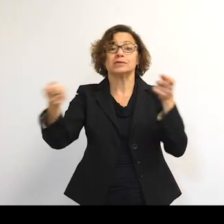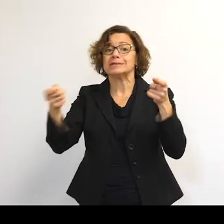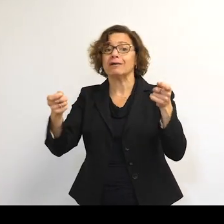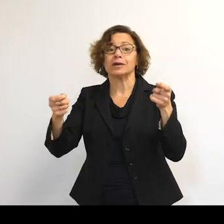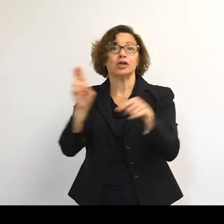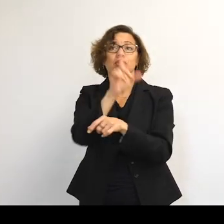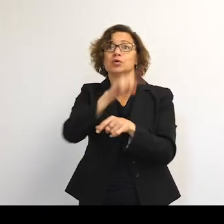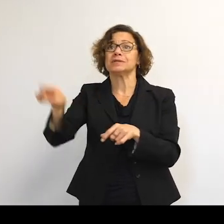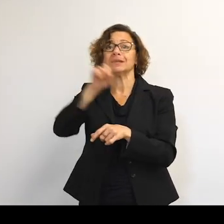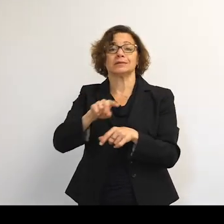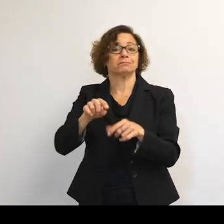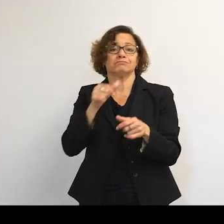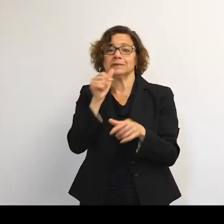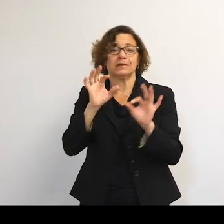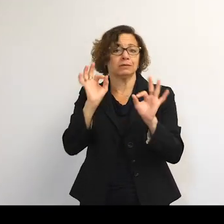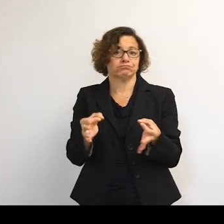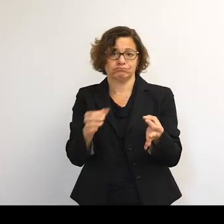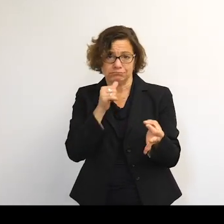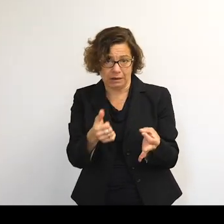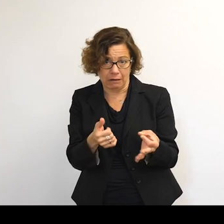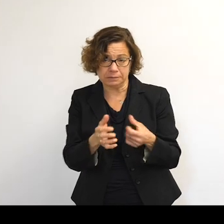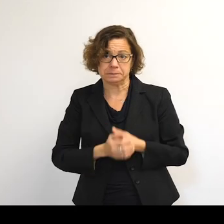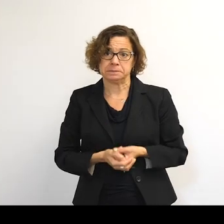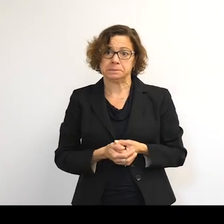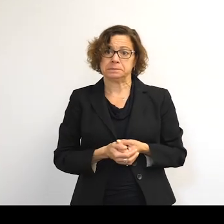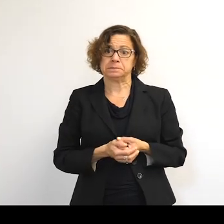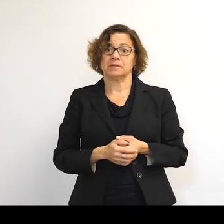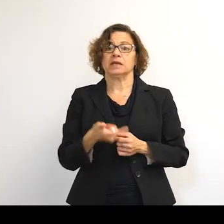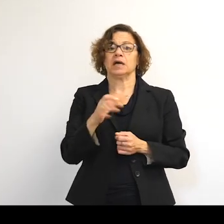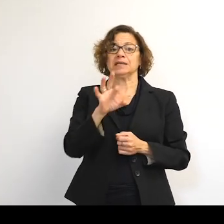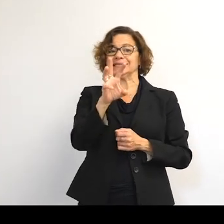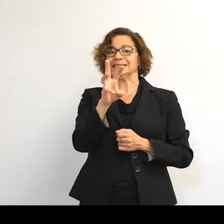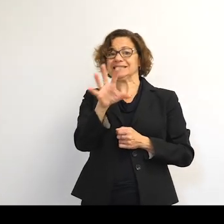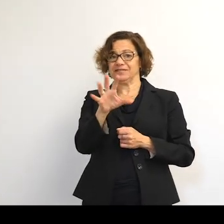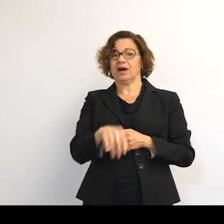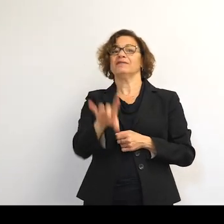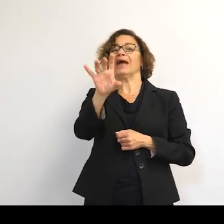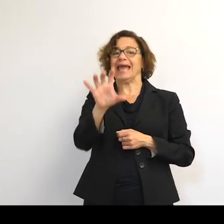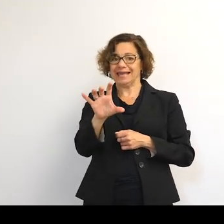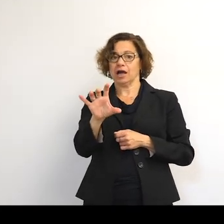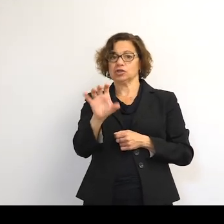it are still in flux to this very day. 1965-- 800 objects.